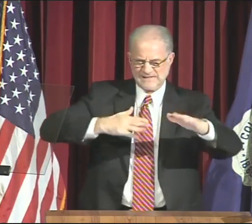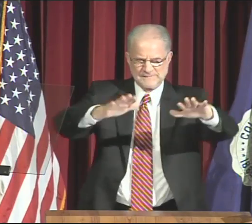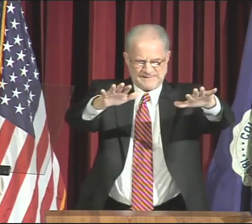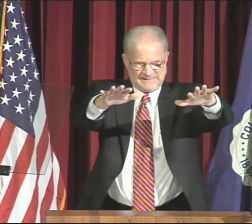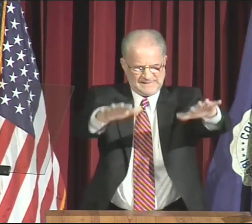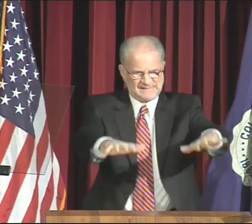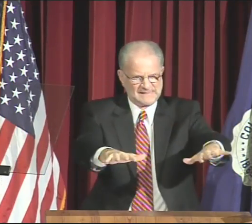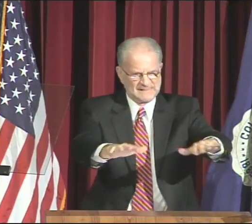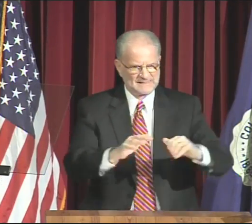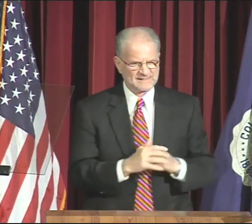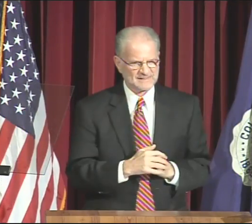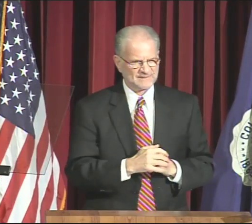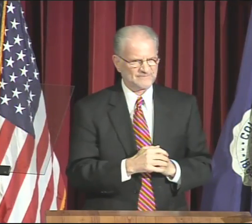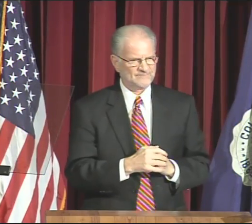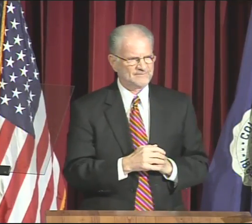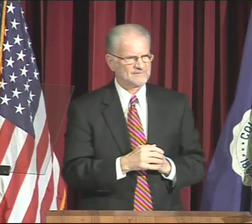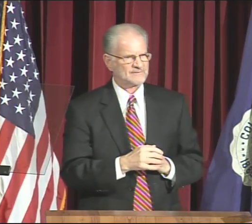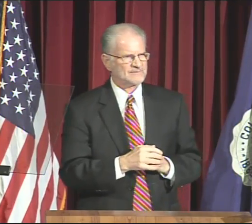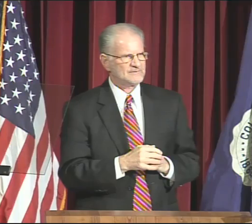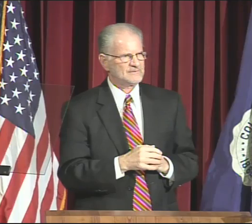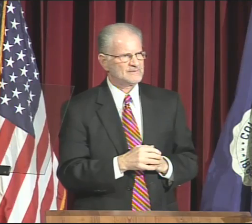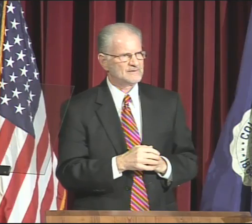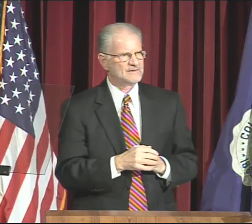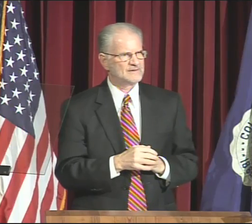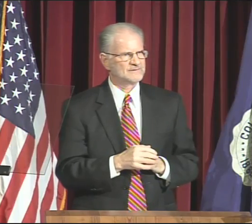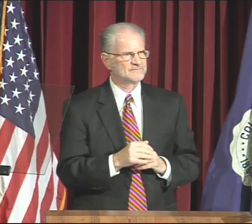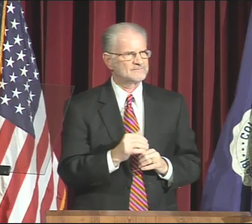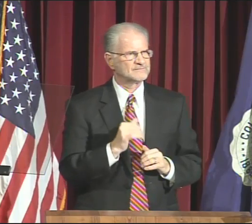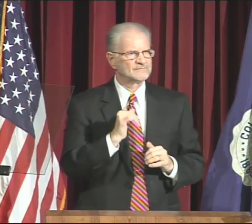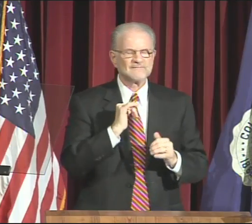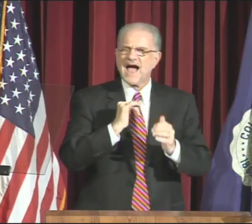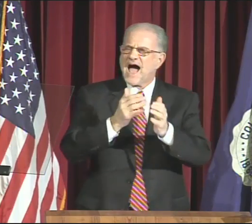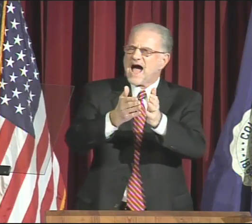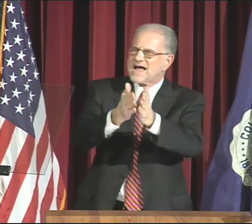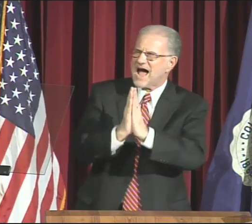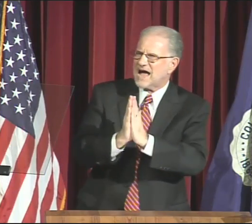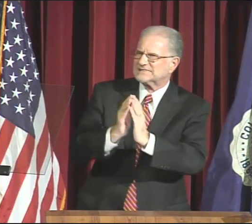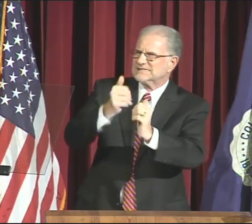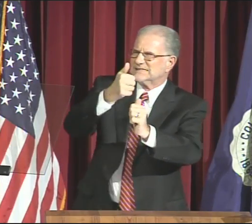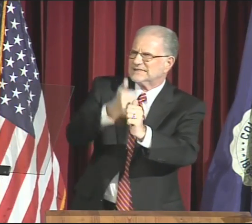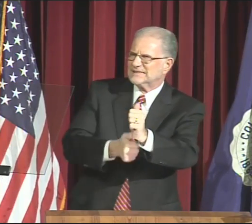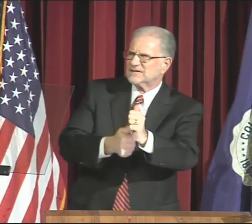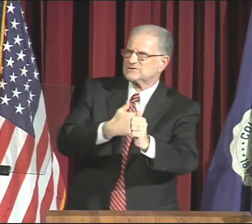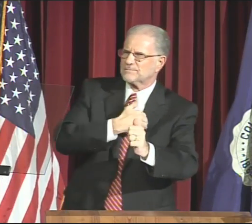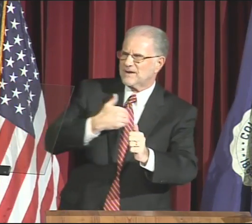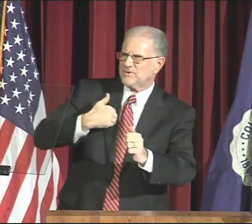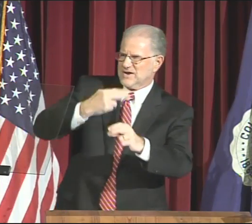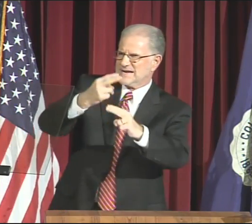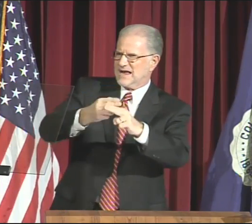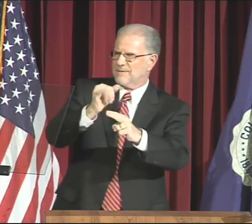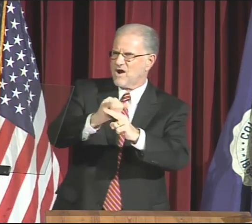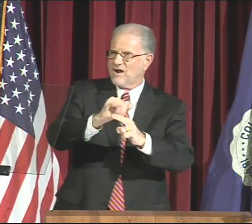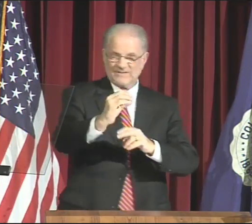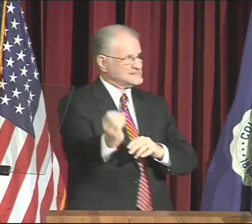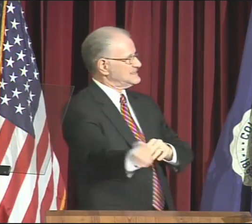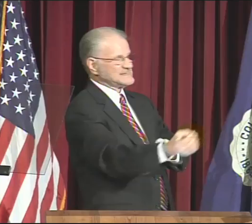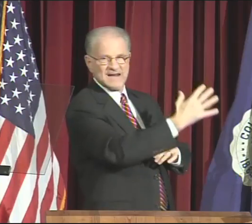Thank you, please be seated. I ask each member named on this slide to stand